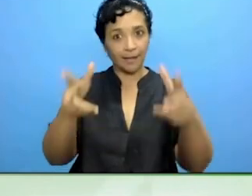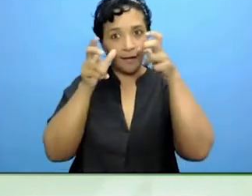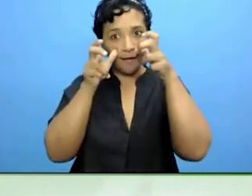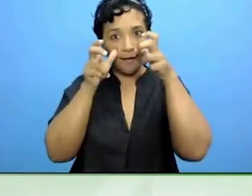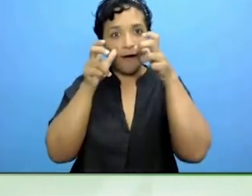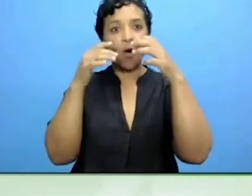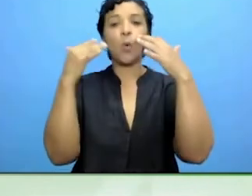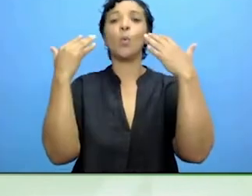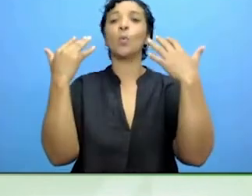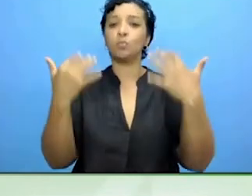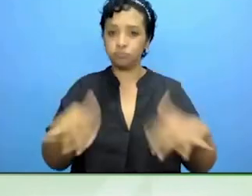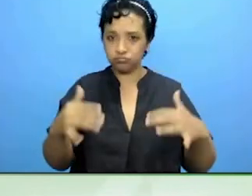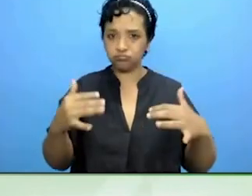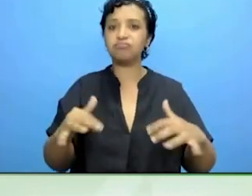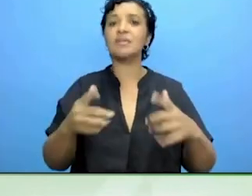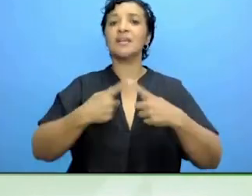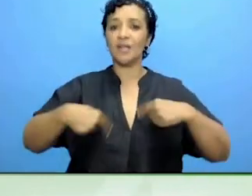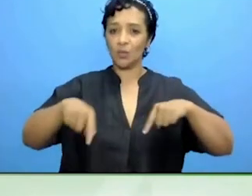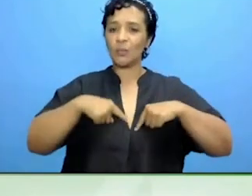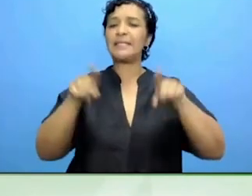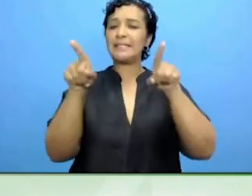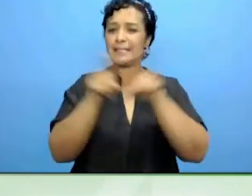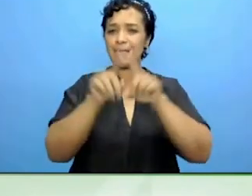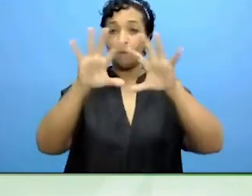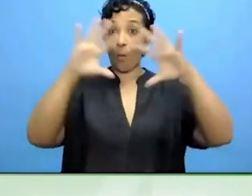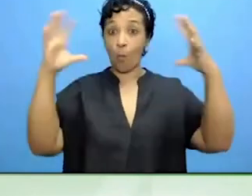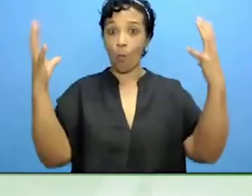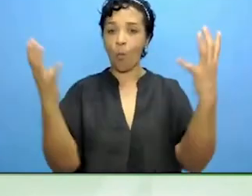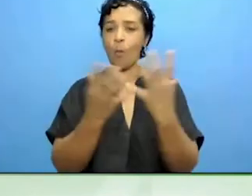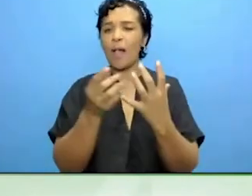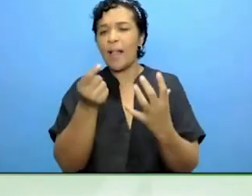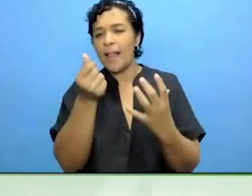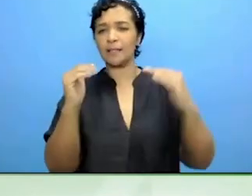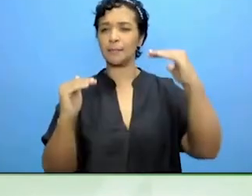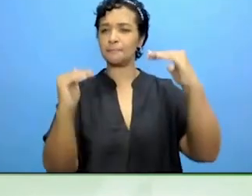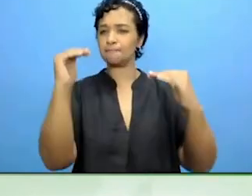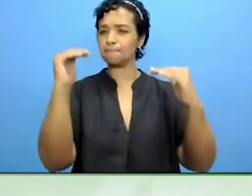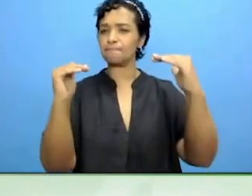similar lines and so I hope that I can point people towards some